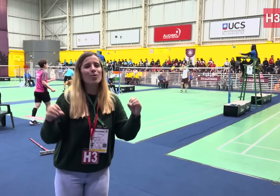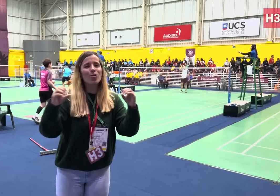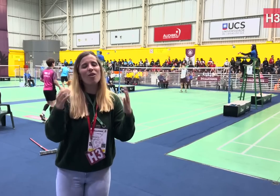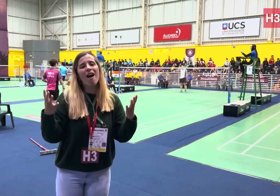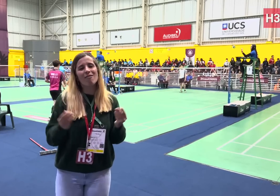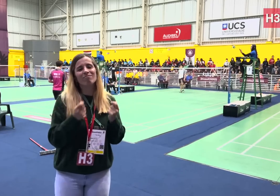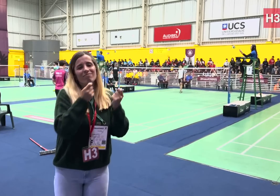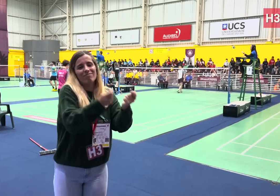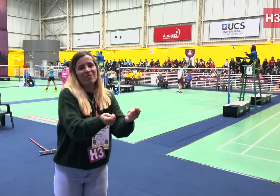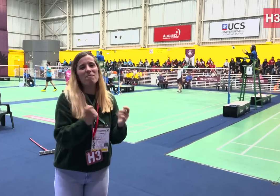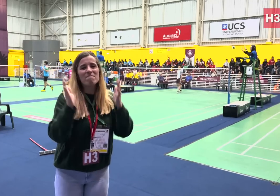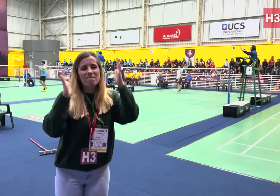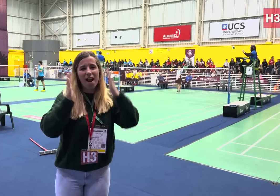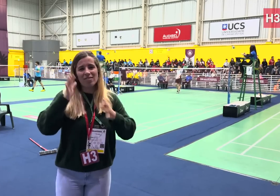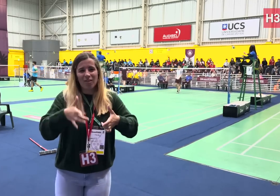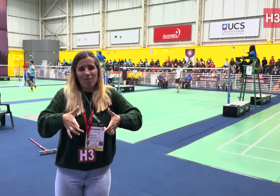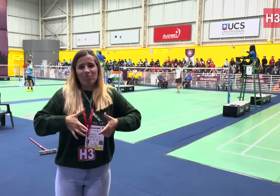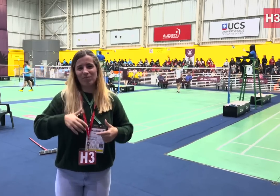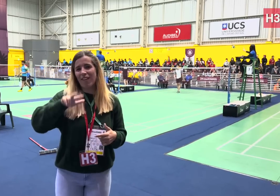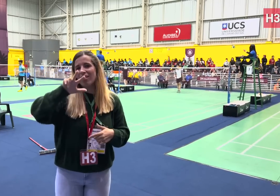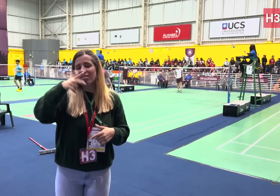due to the Japanese team’s forfeit.